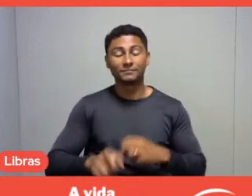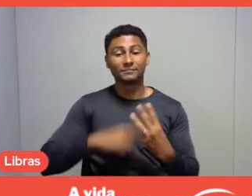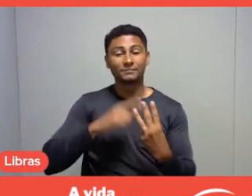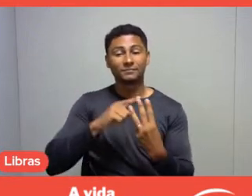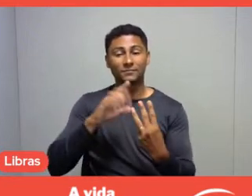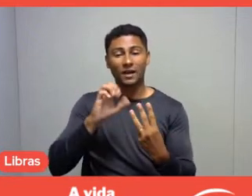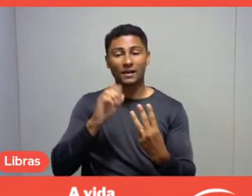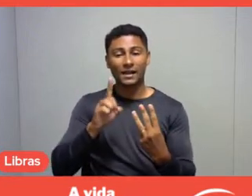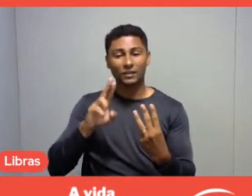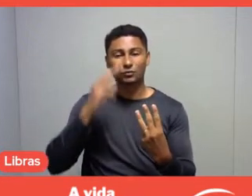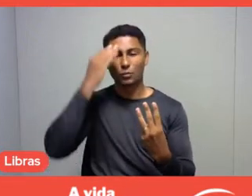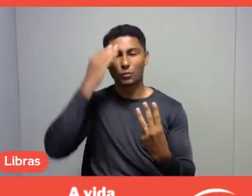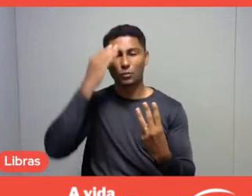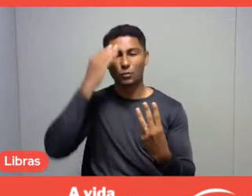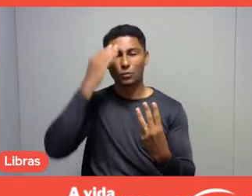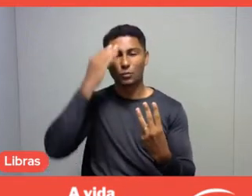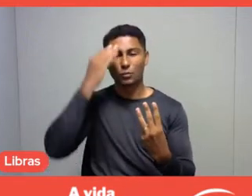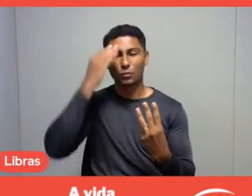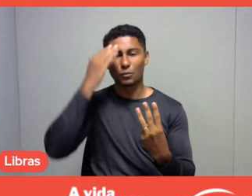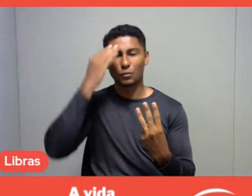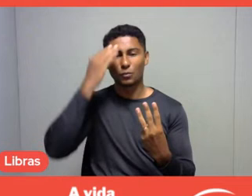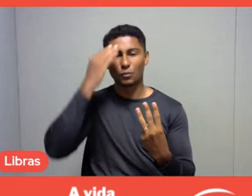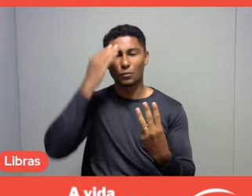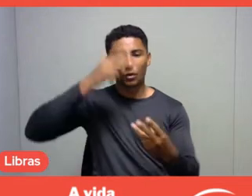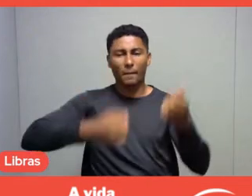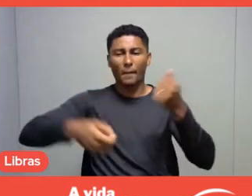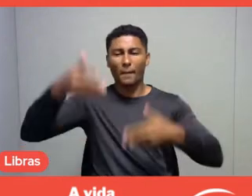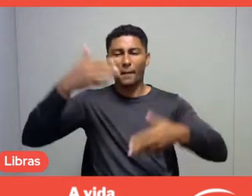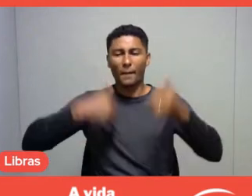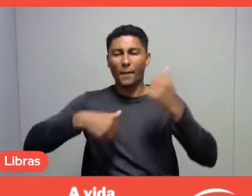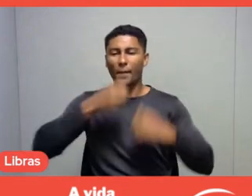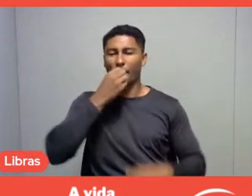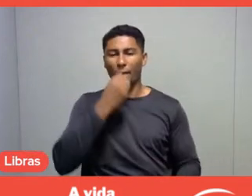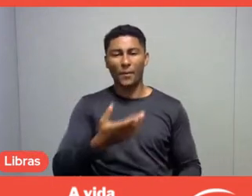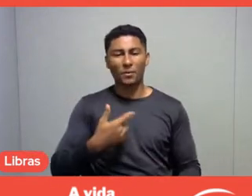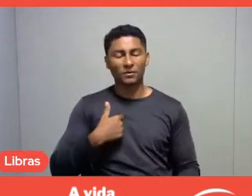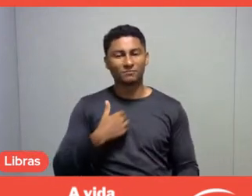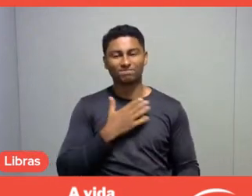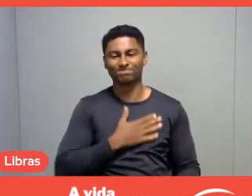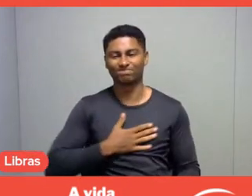It's always great to hear your stories. I love your stories.